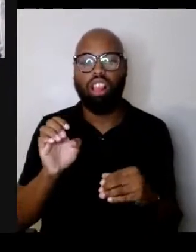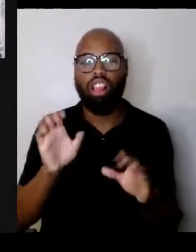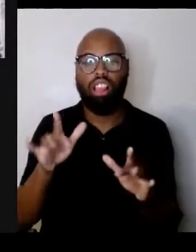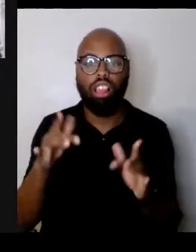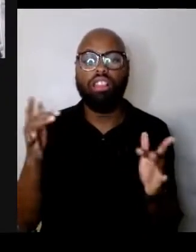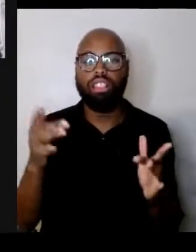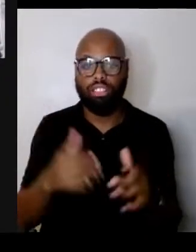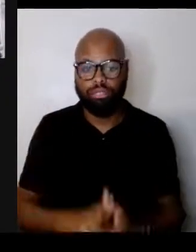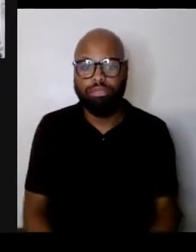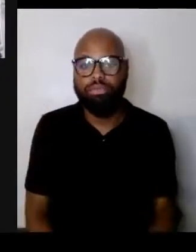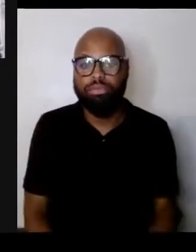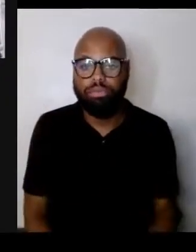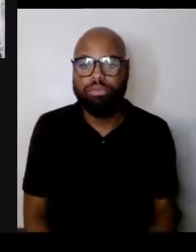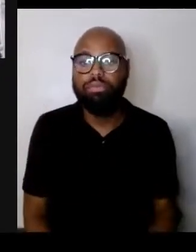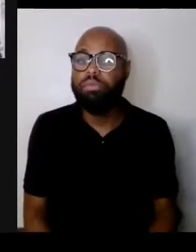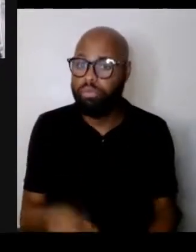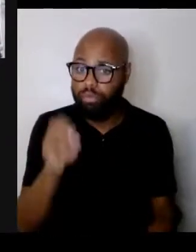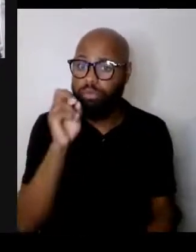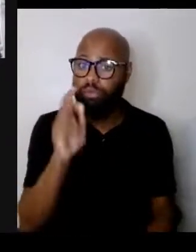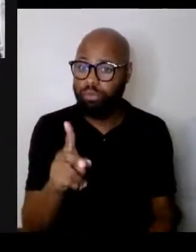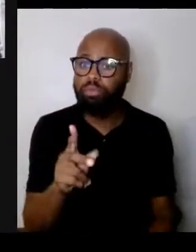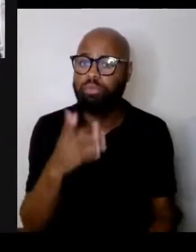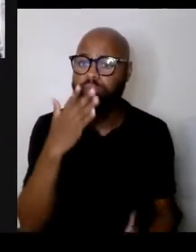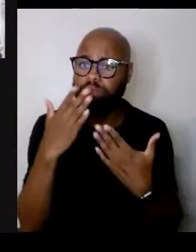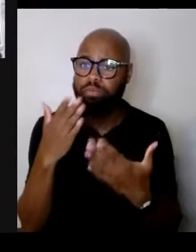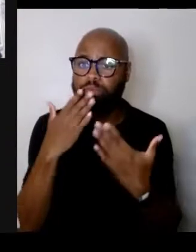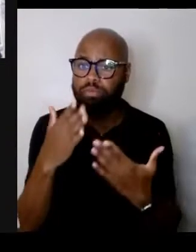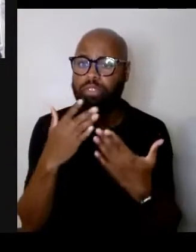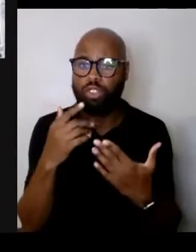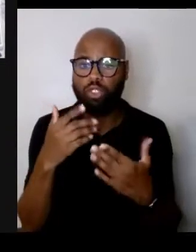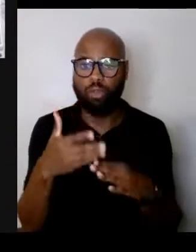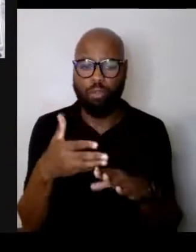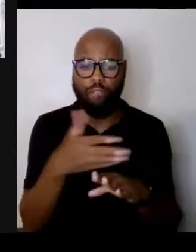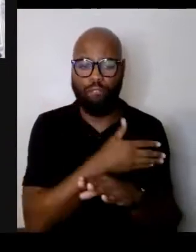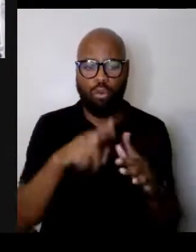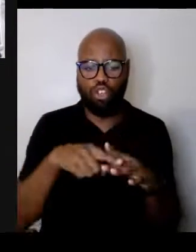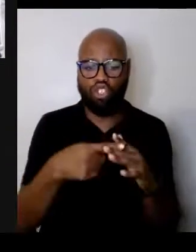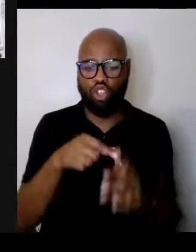to the Q and A, just give you each,